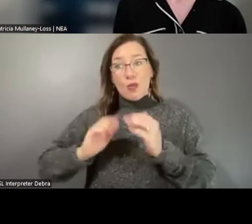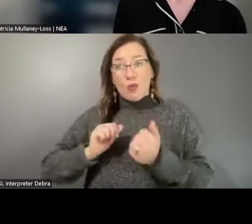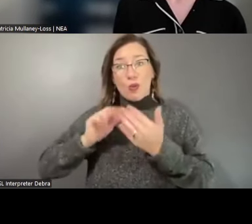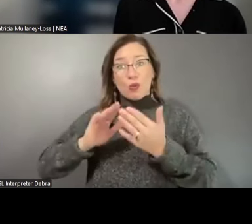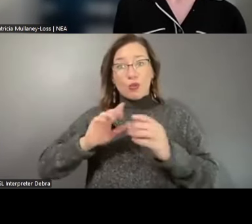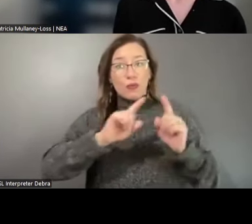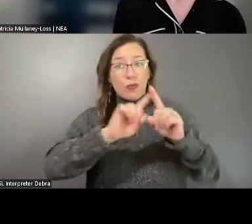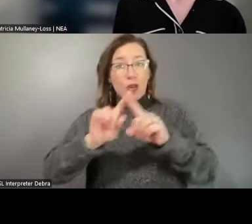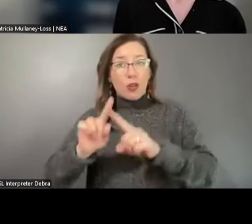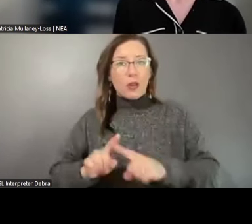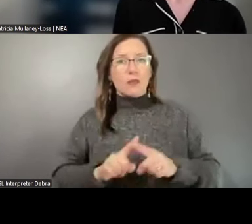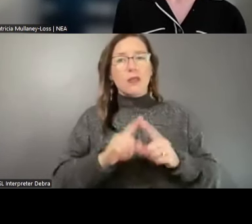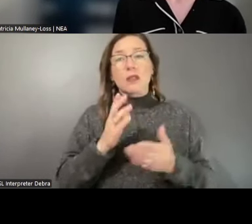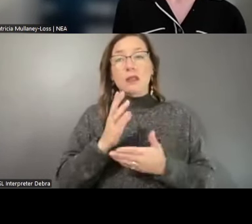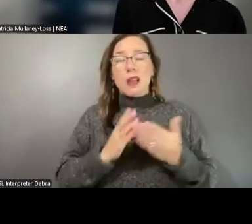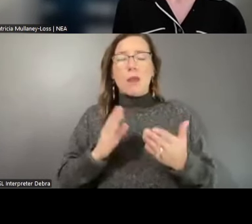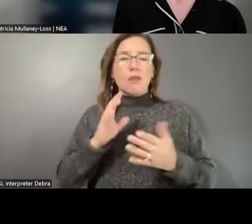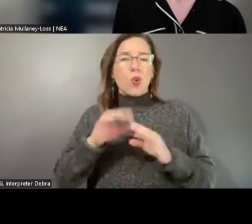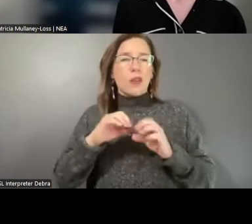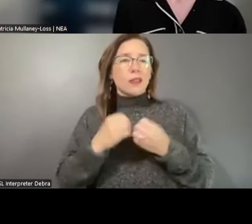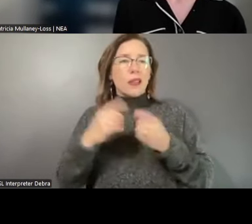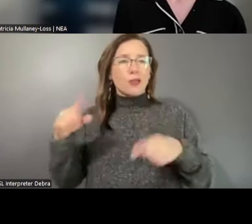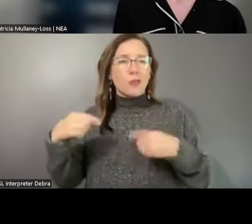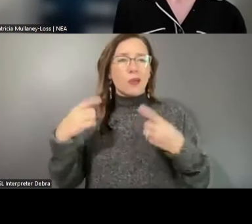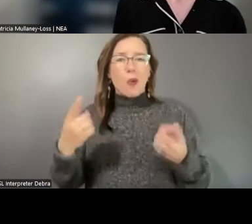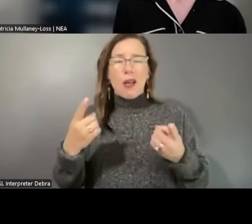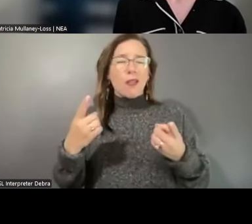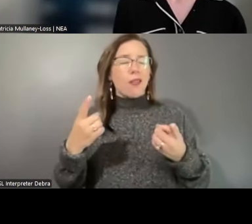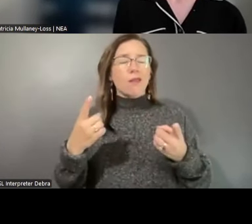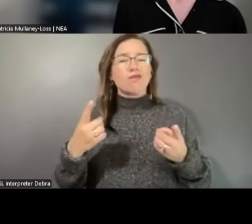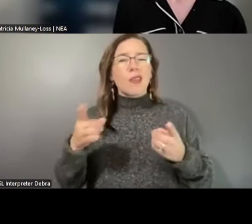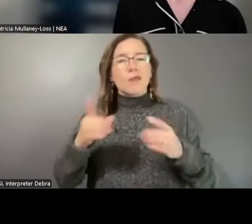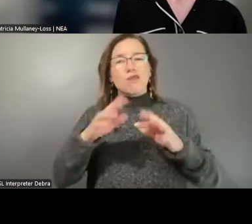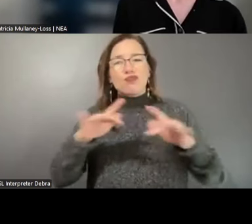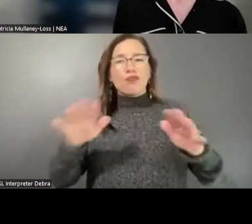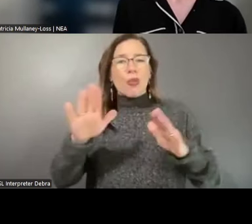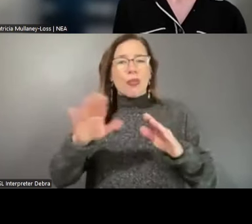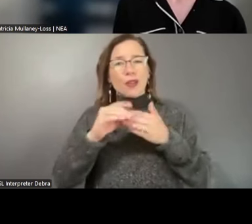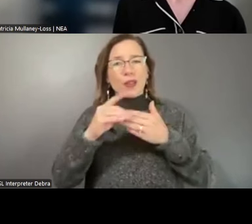some legacy organizations have diversified their leadership and funding practices,